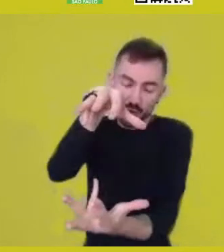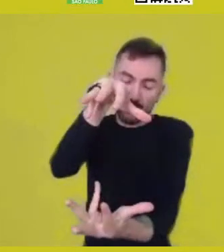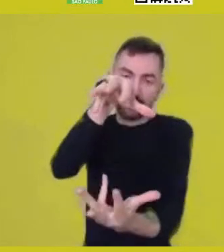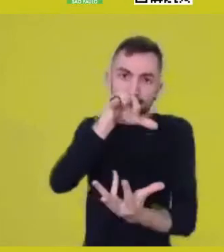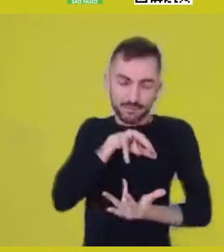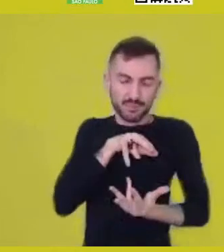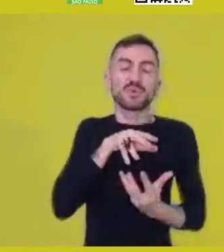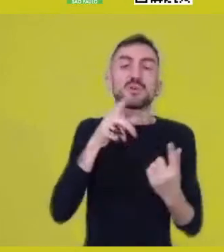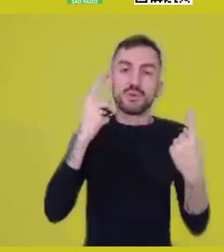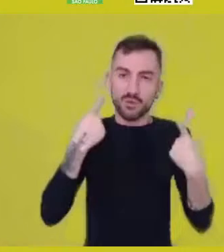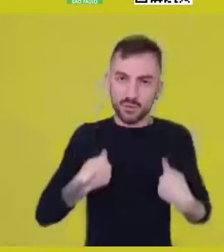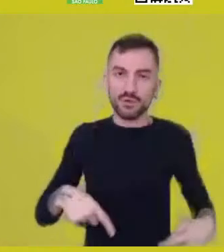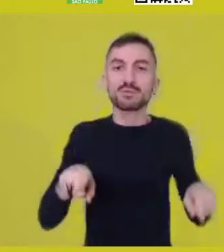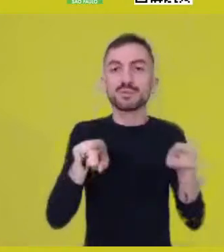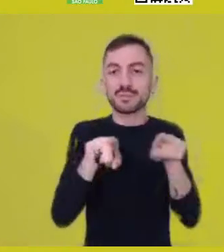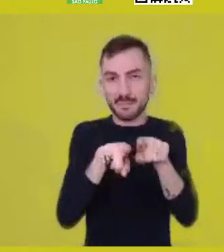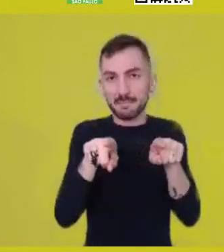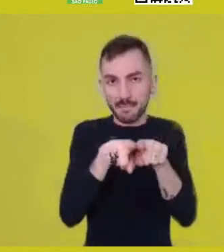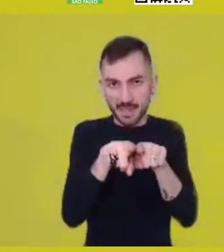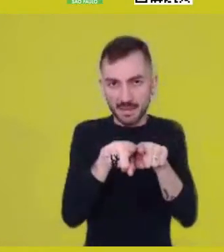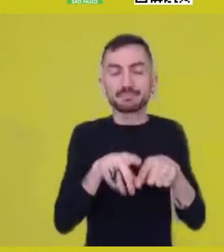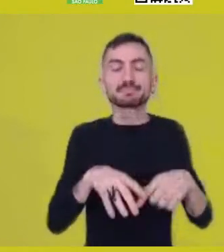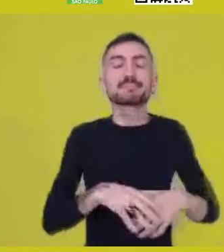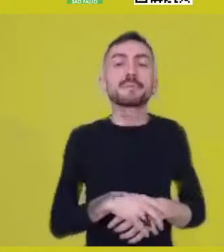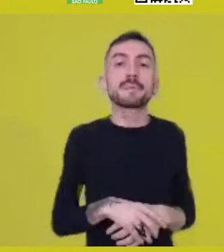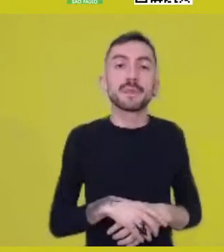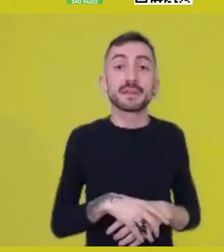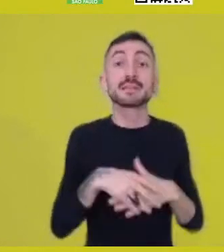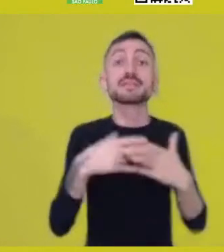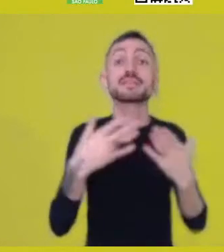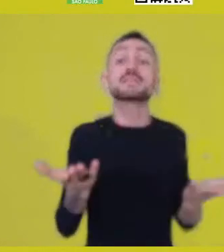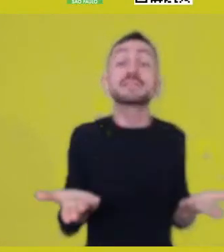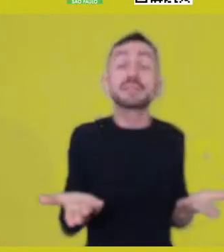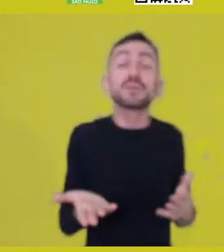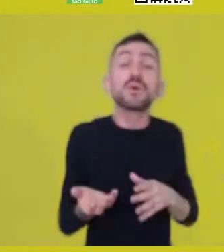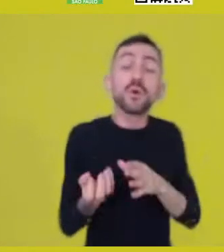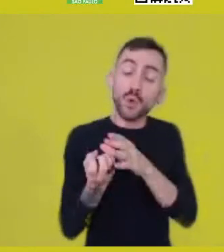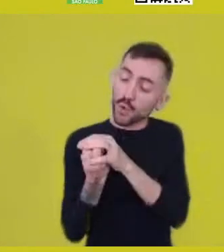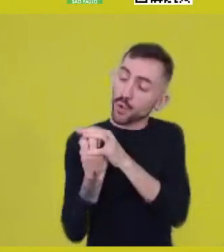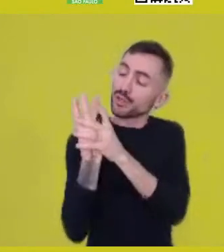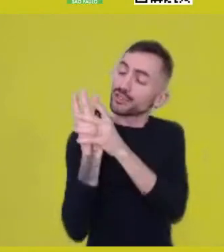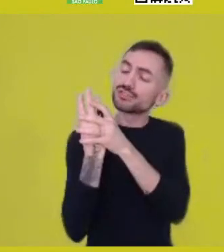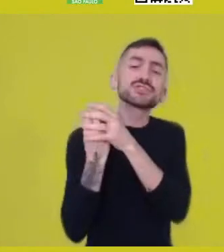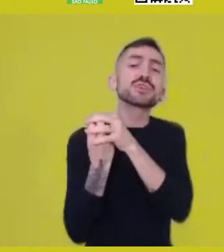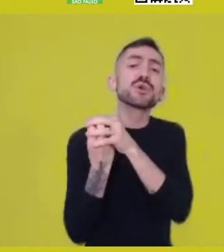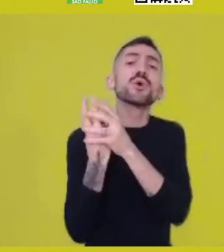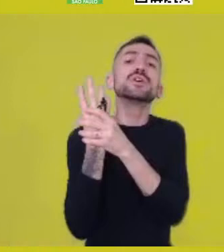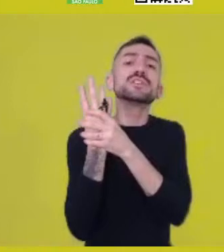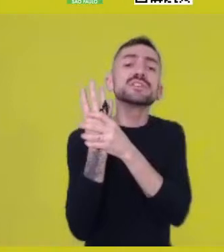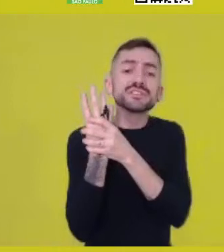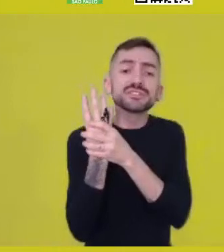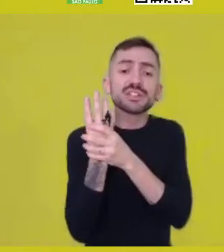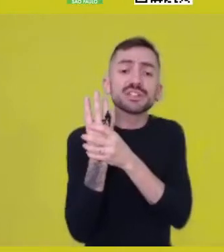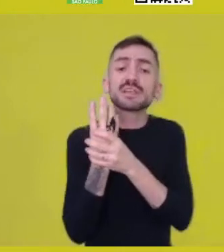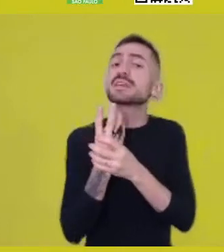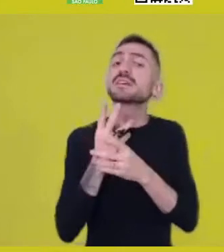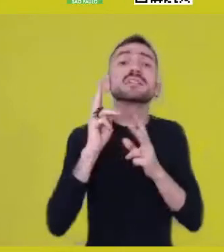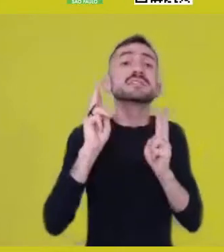In that sense, the idea of origin, here, is necessarily intercrossed in its origin.